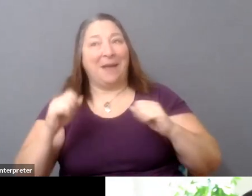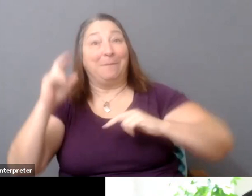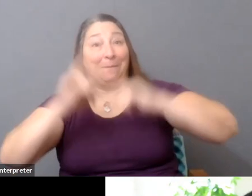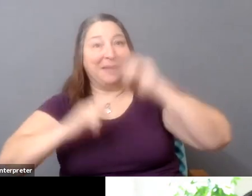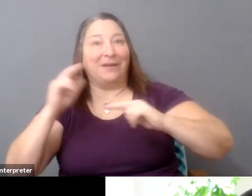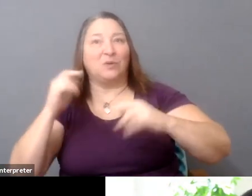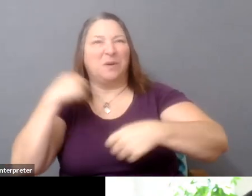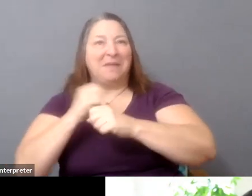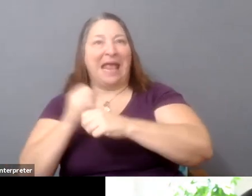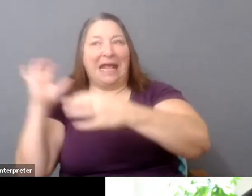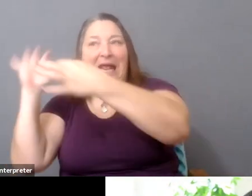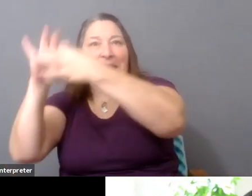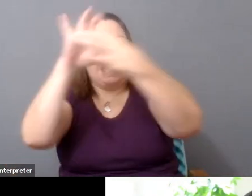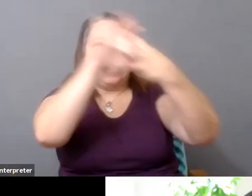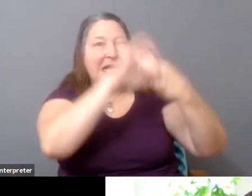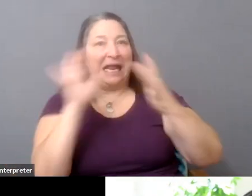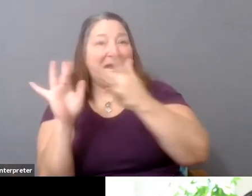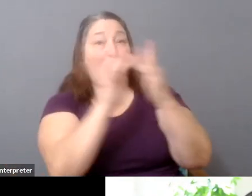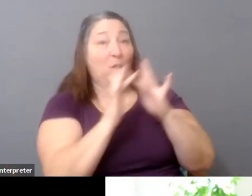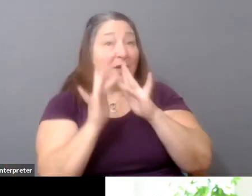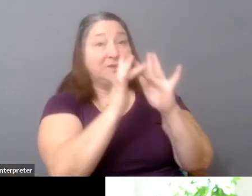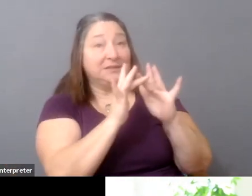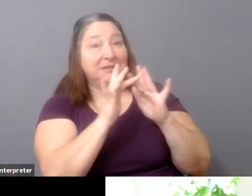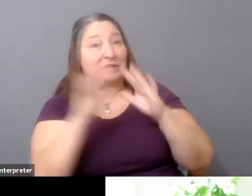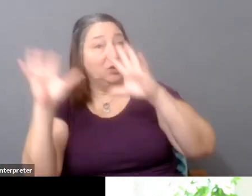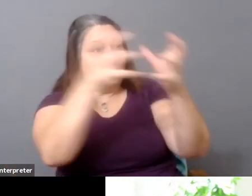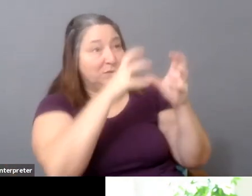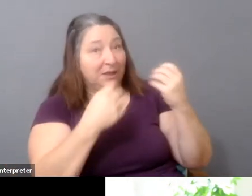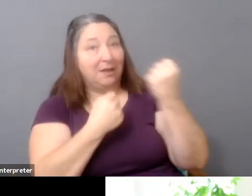you could change the way that you work and make that a different type of equation.